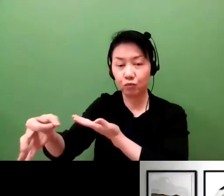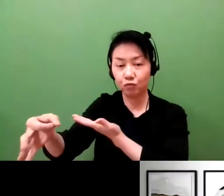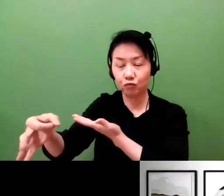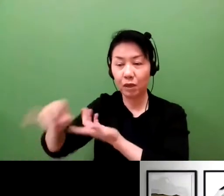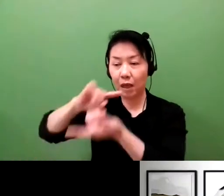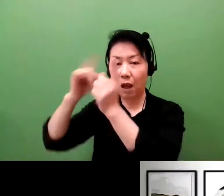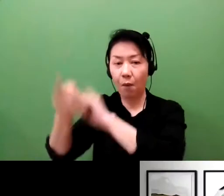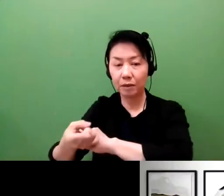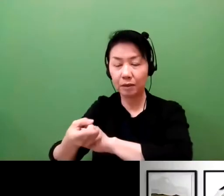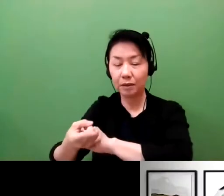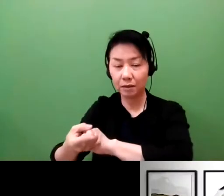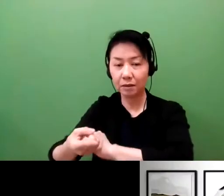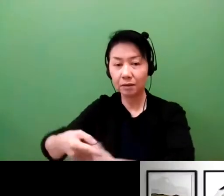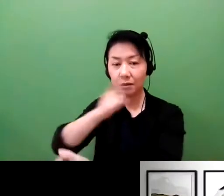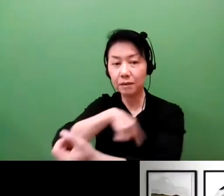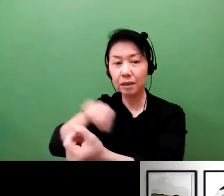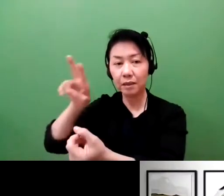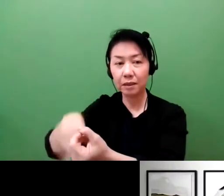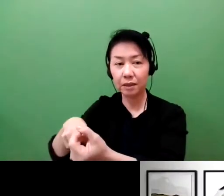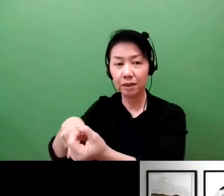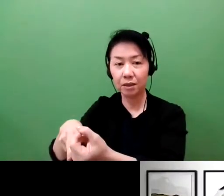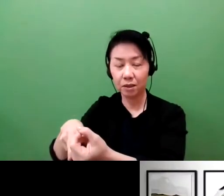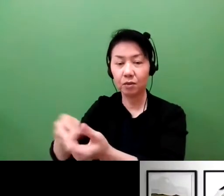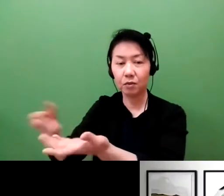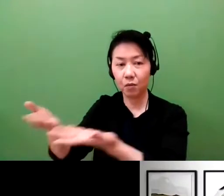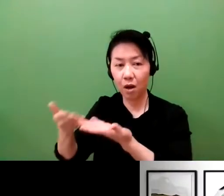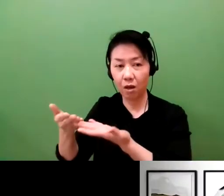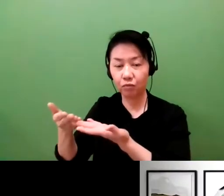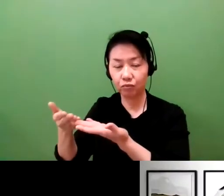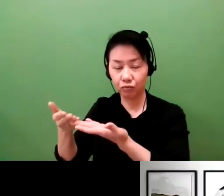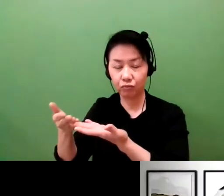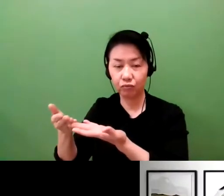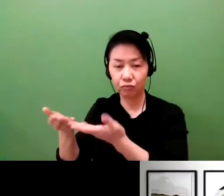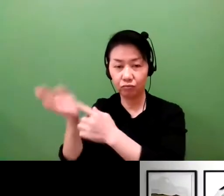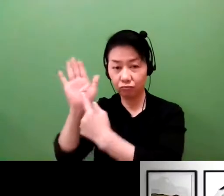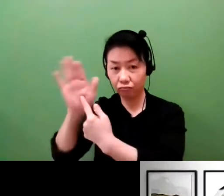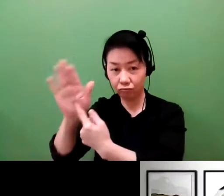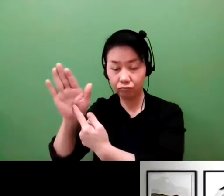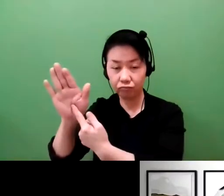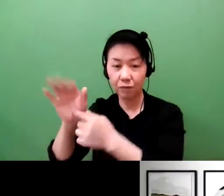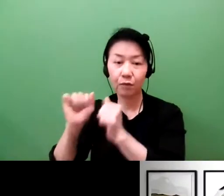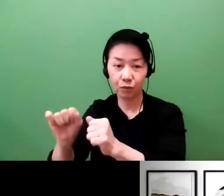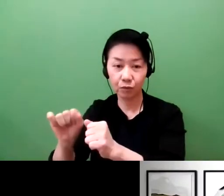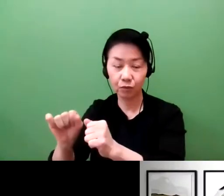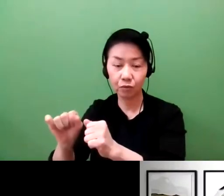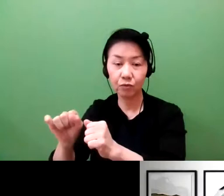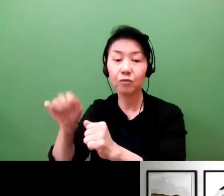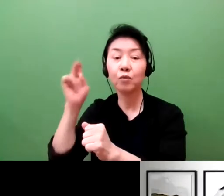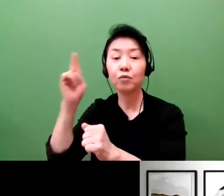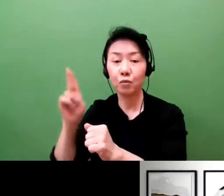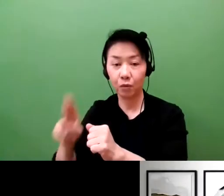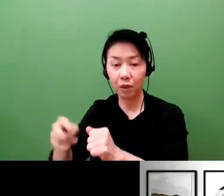Investors will buy up the patent and practice the rights on the inventors we have.